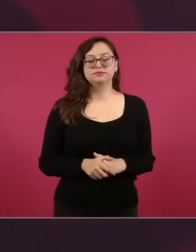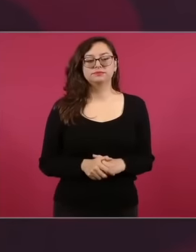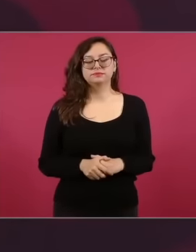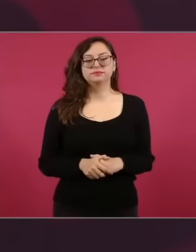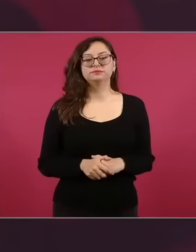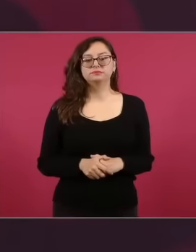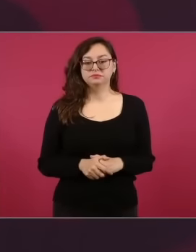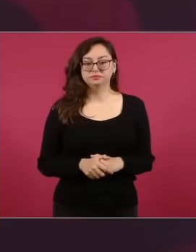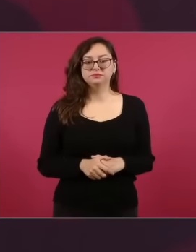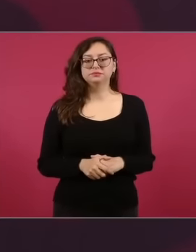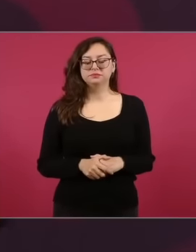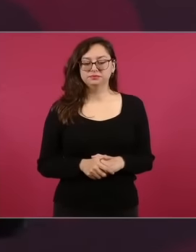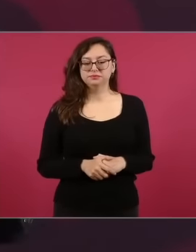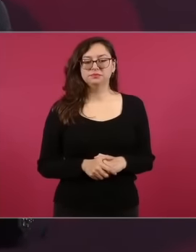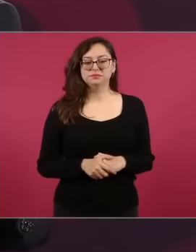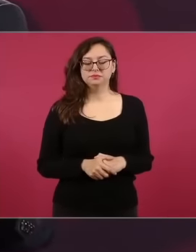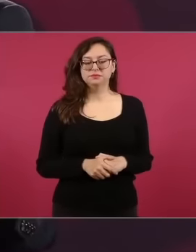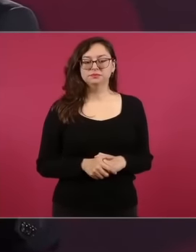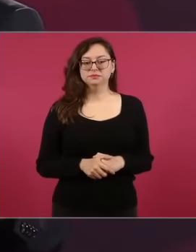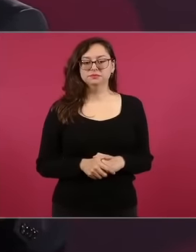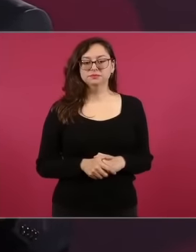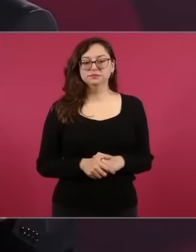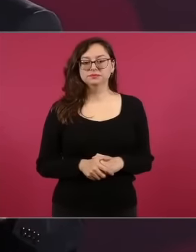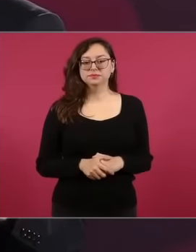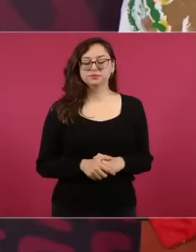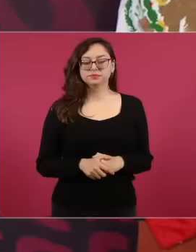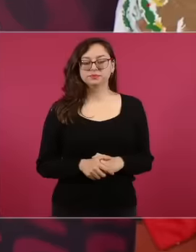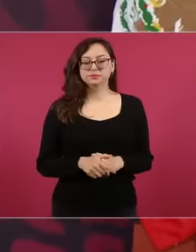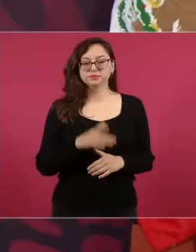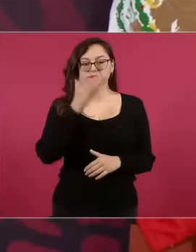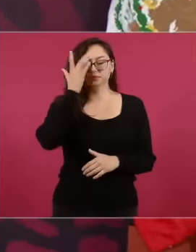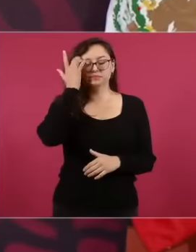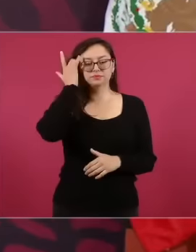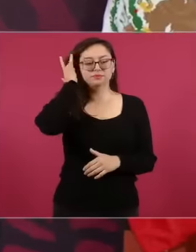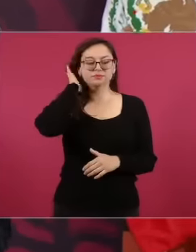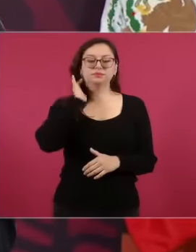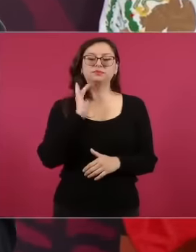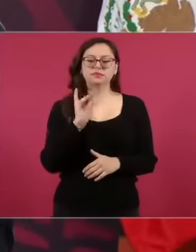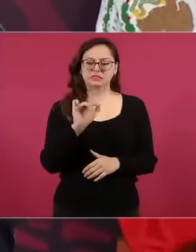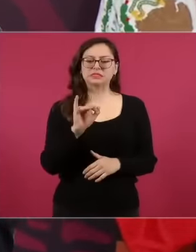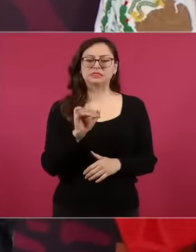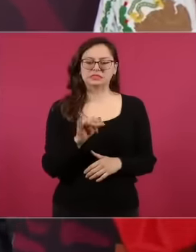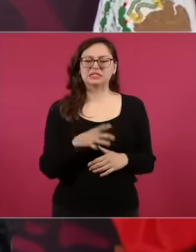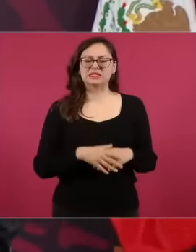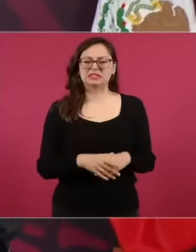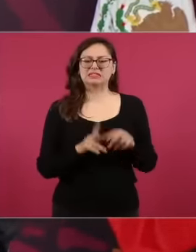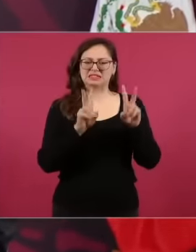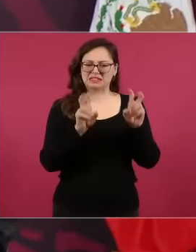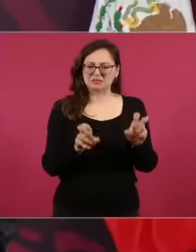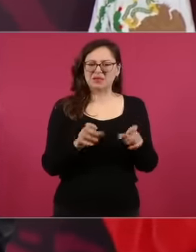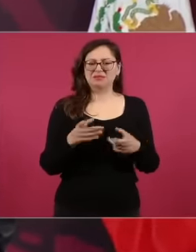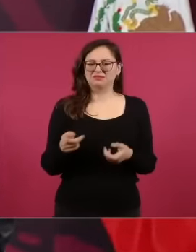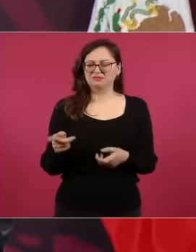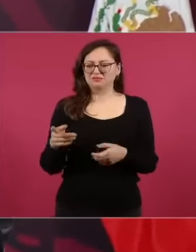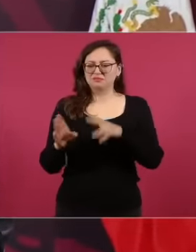, I heard in the first part about cats and pets,